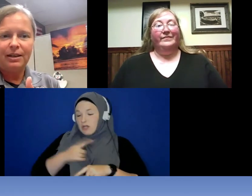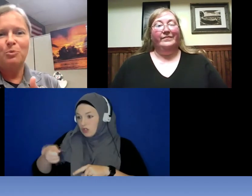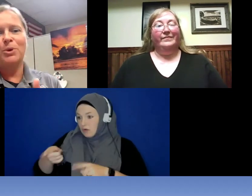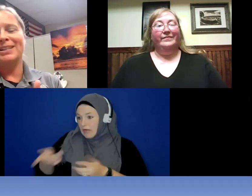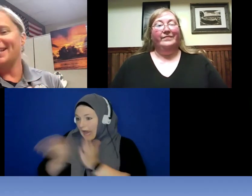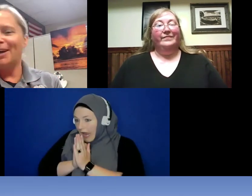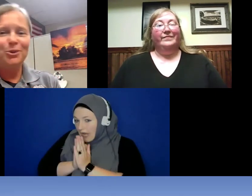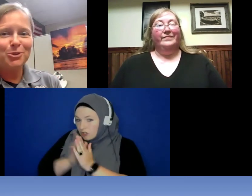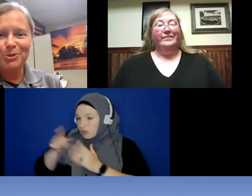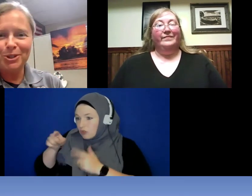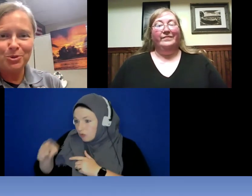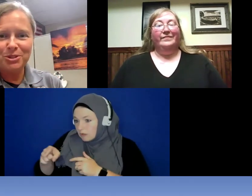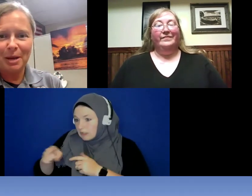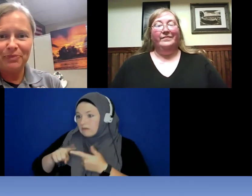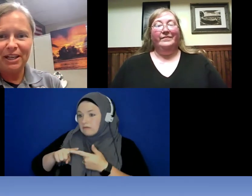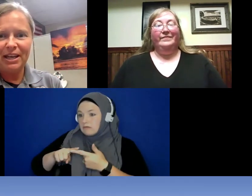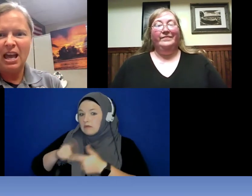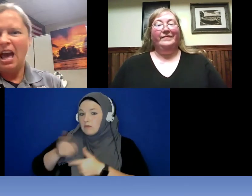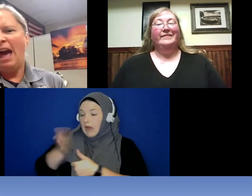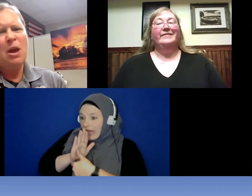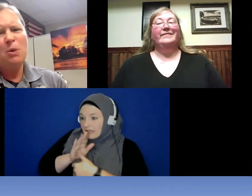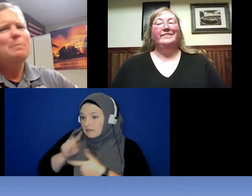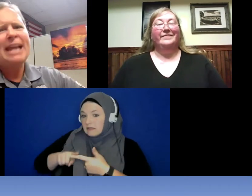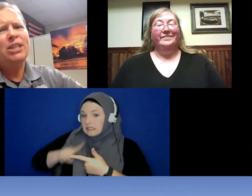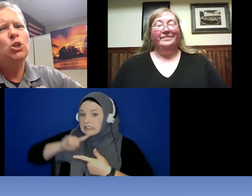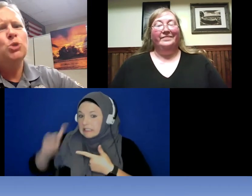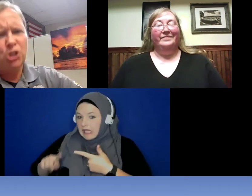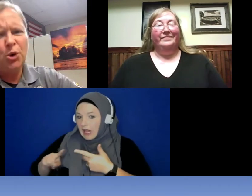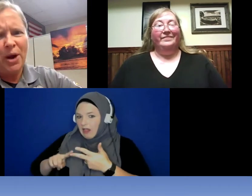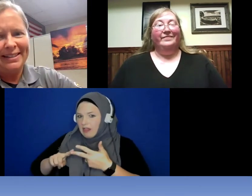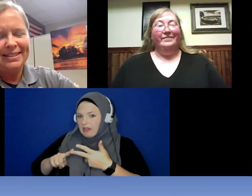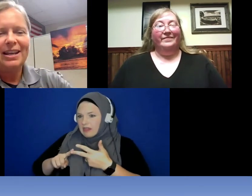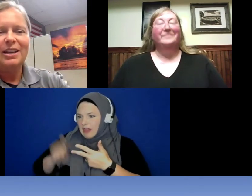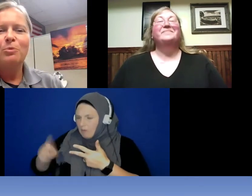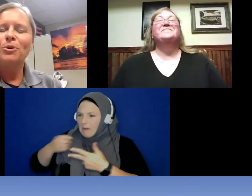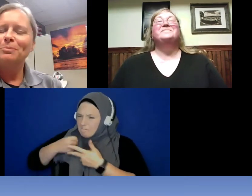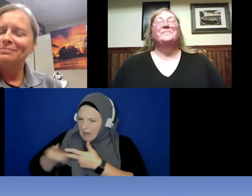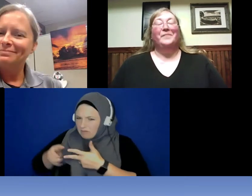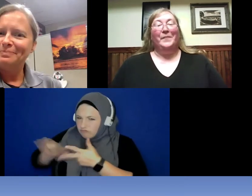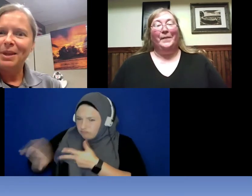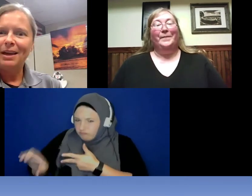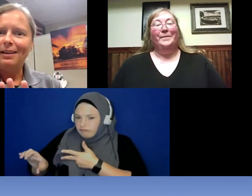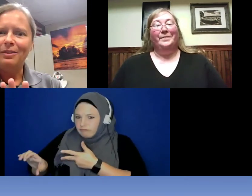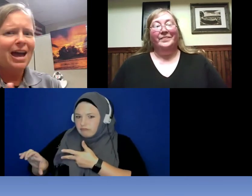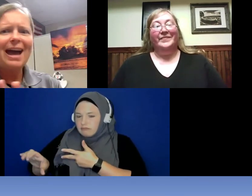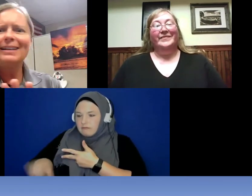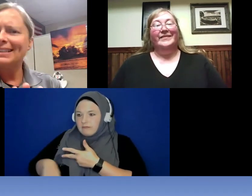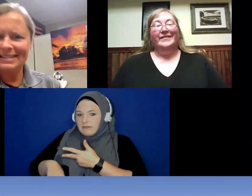we tell you to do something, and then we make you do it . Well, that is